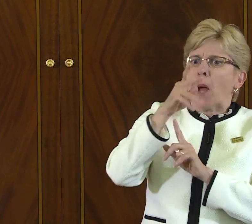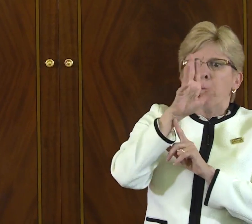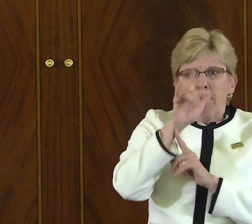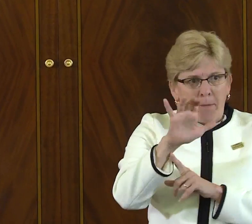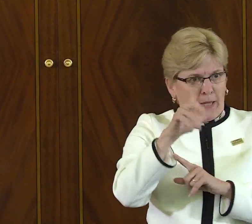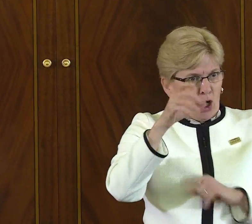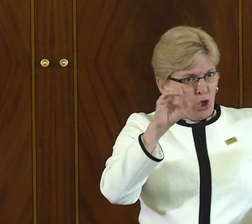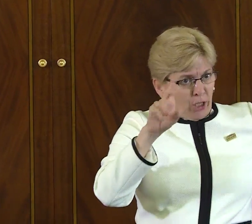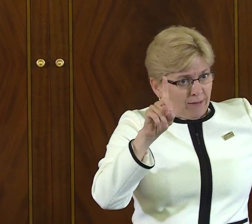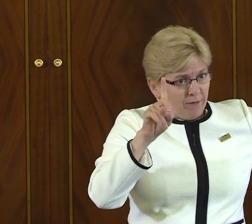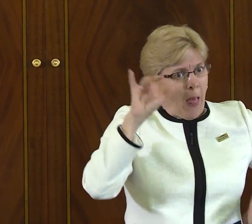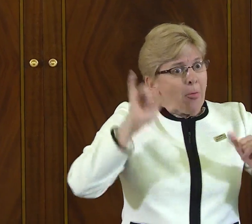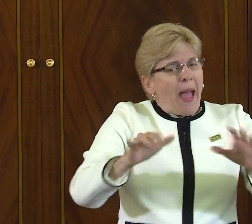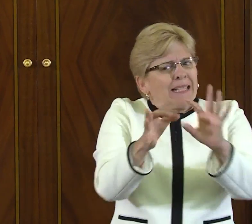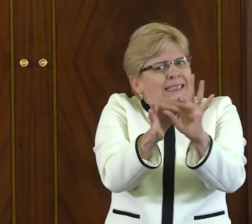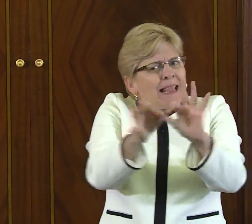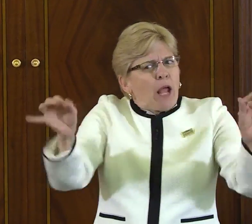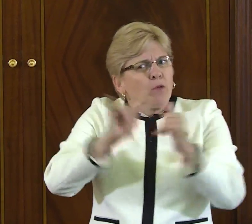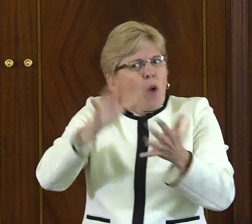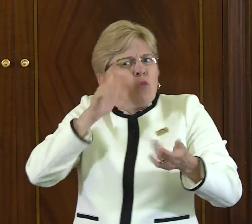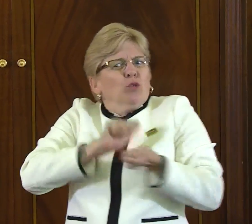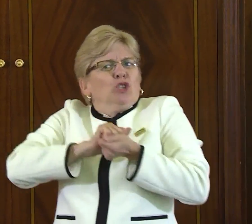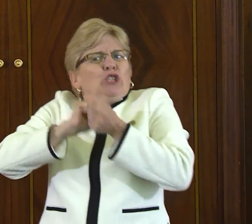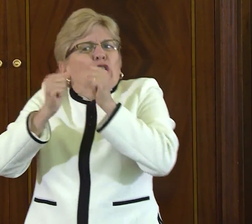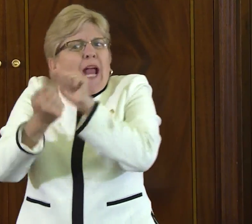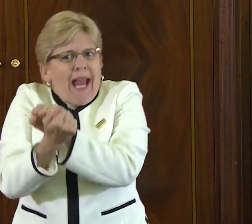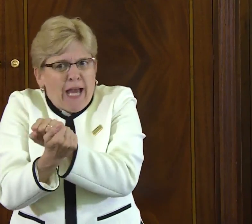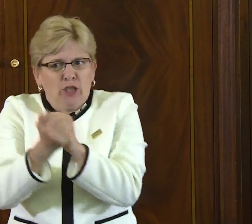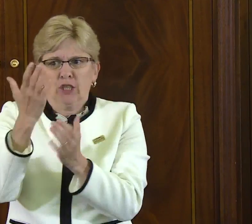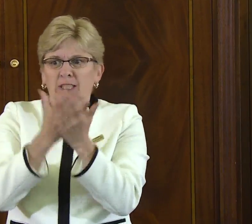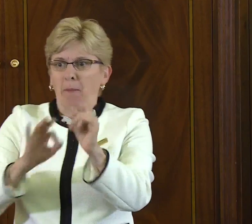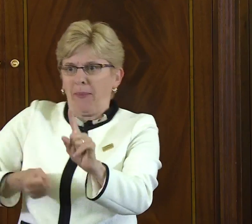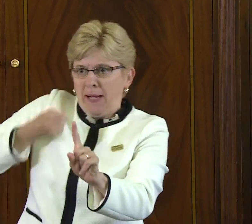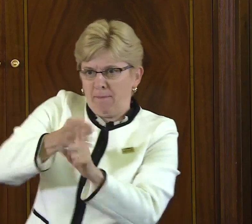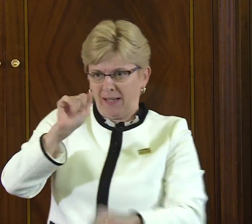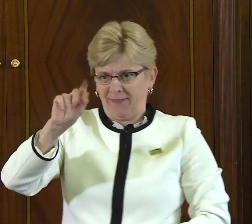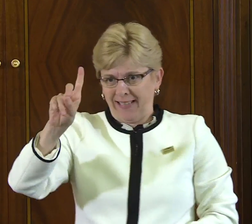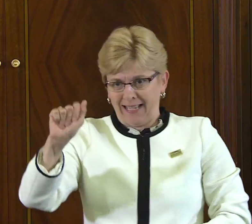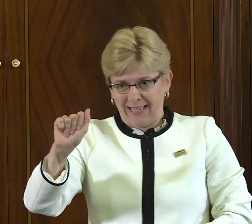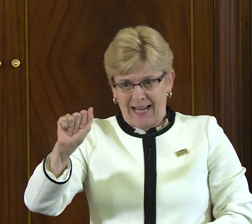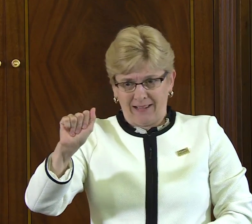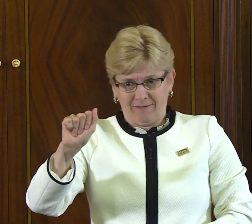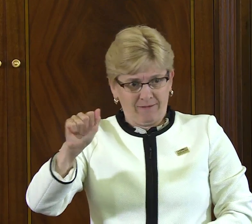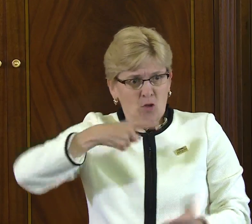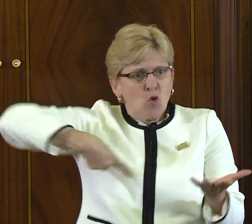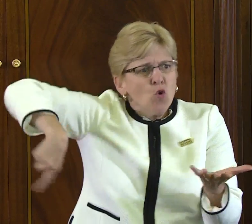It's advantageous for everyone in the room. It is about public good, and that kind of language needs to change,